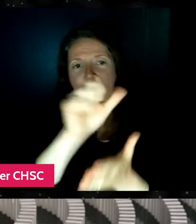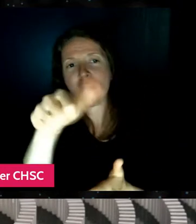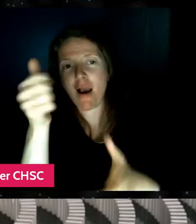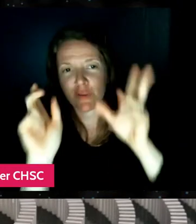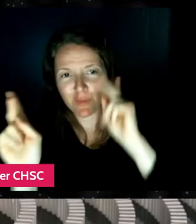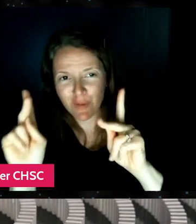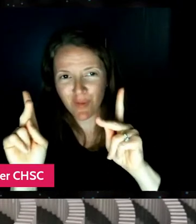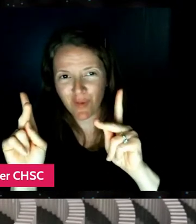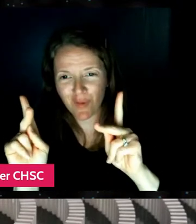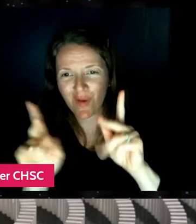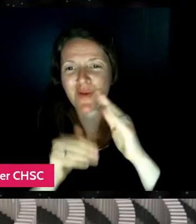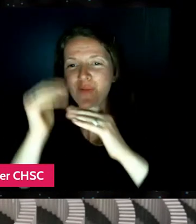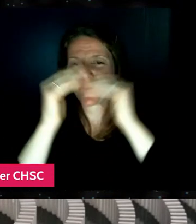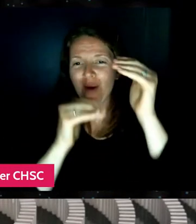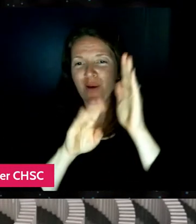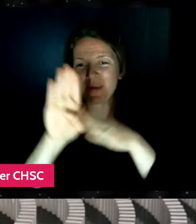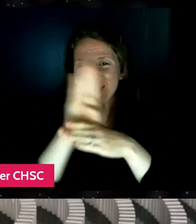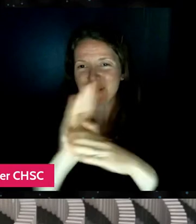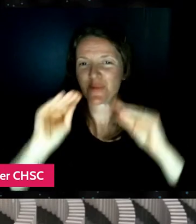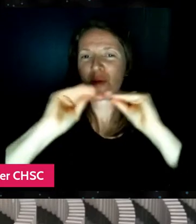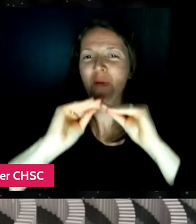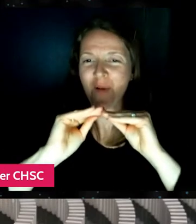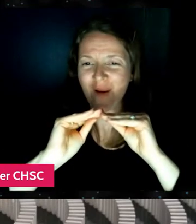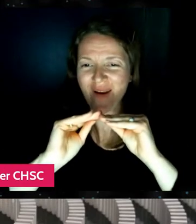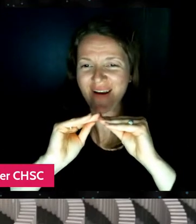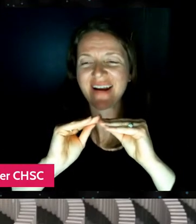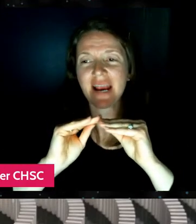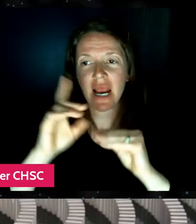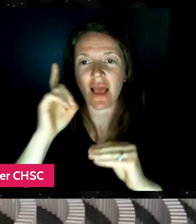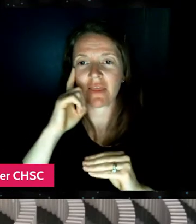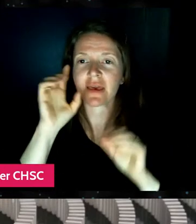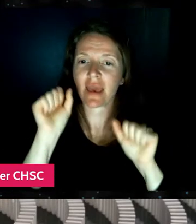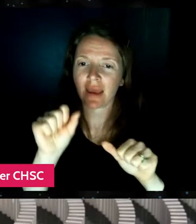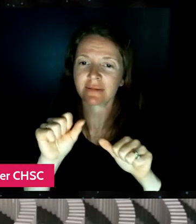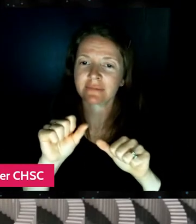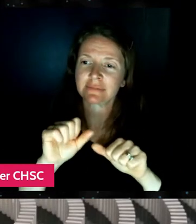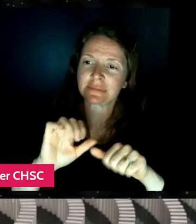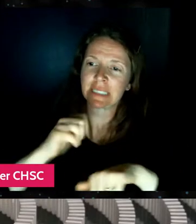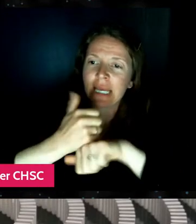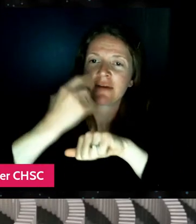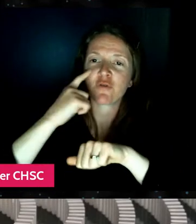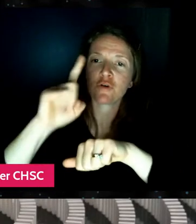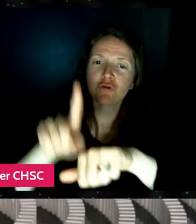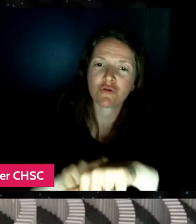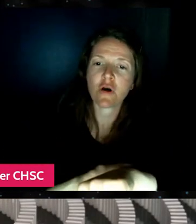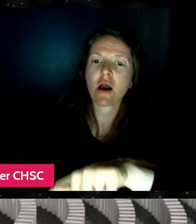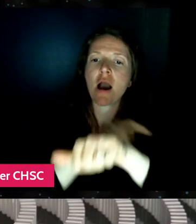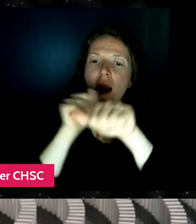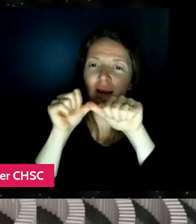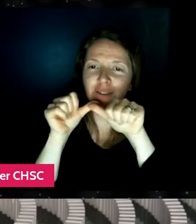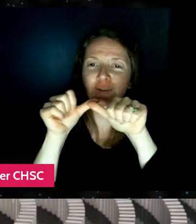then I think that's gonna set you up for a long-term sort of career in the future